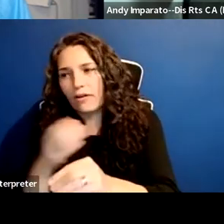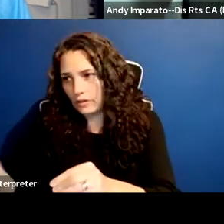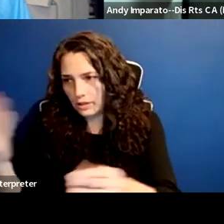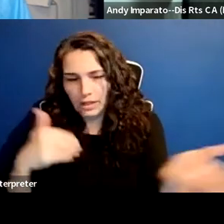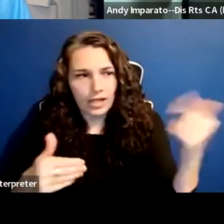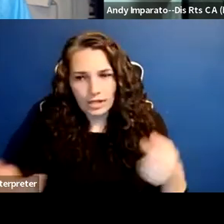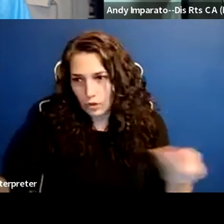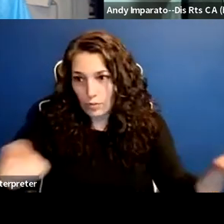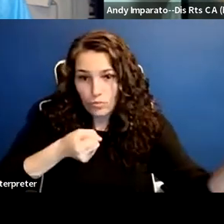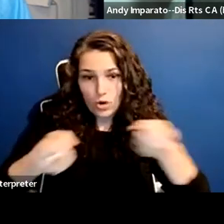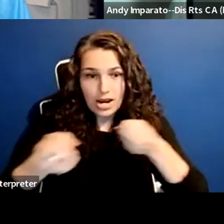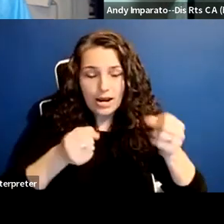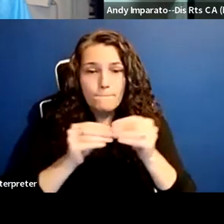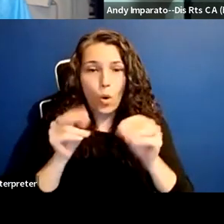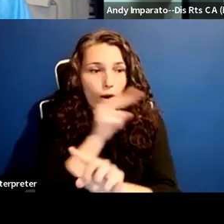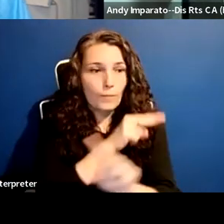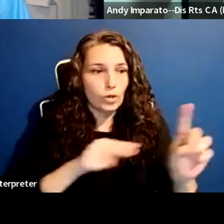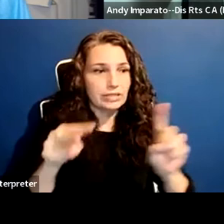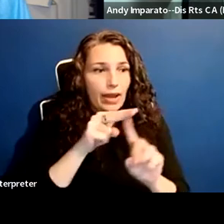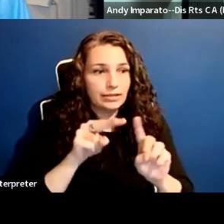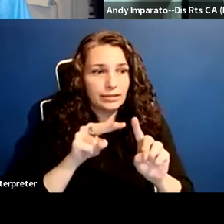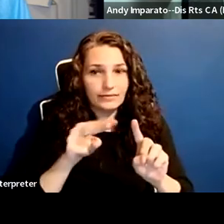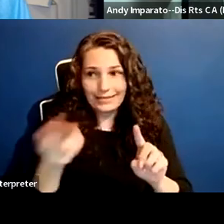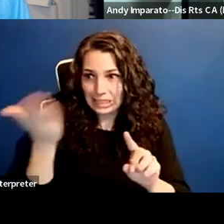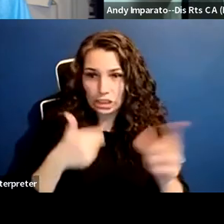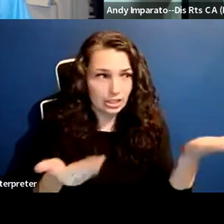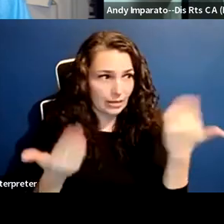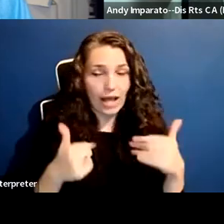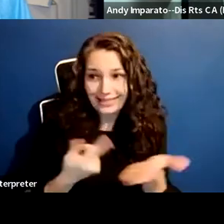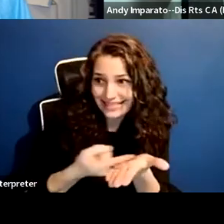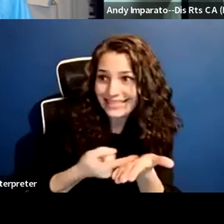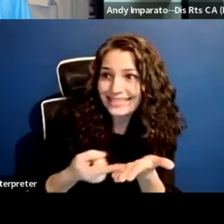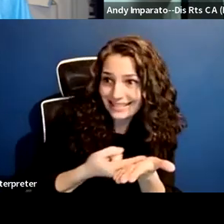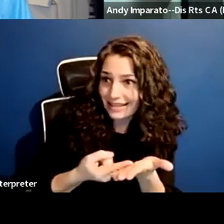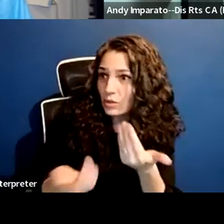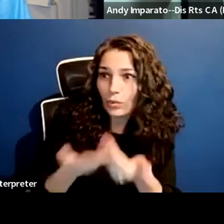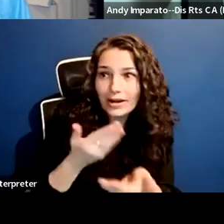to support an issue, if in the case of disability,